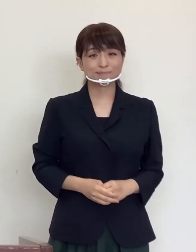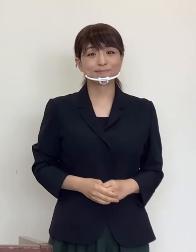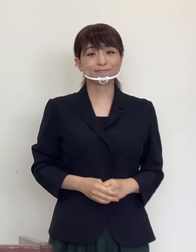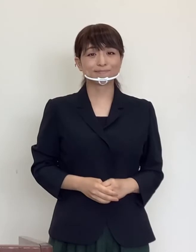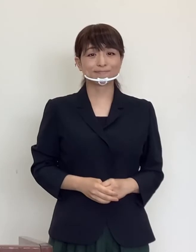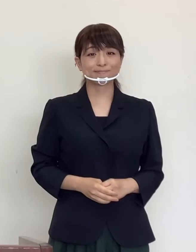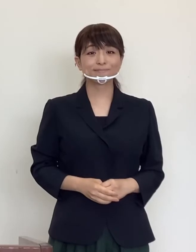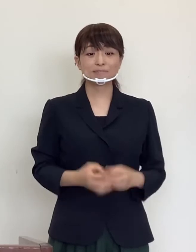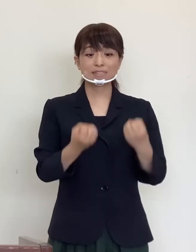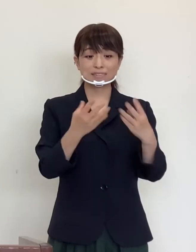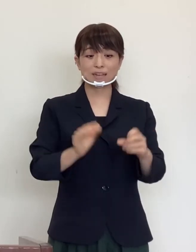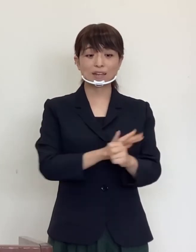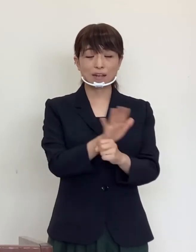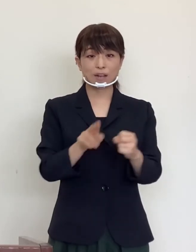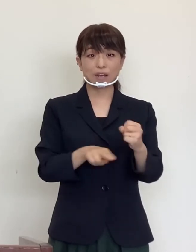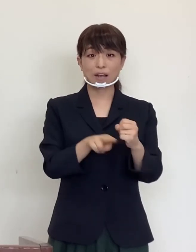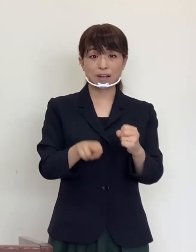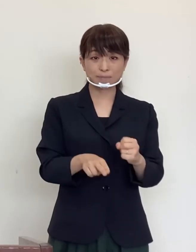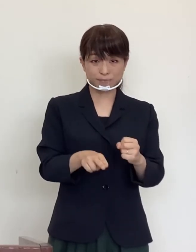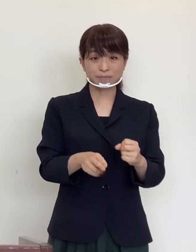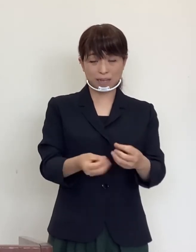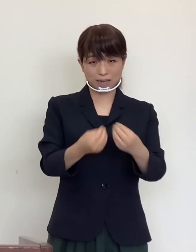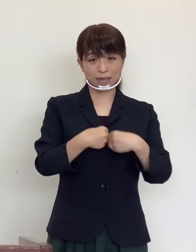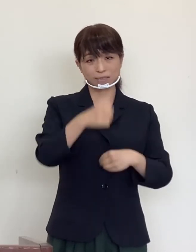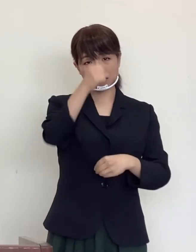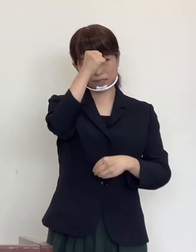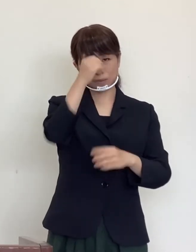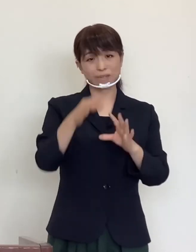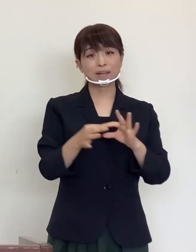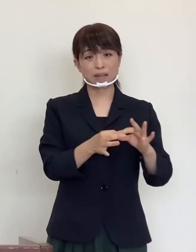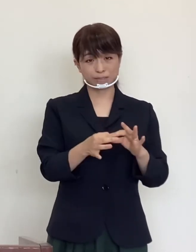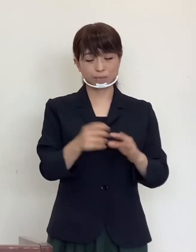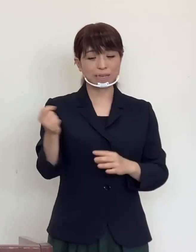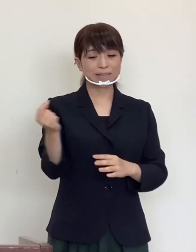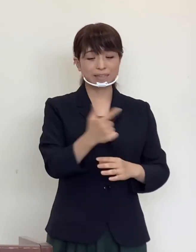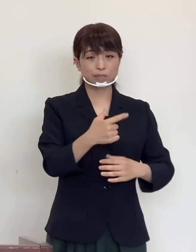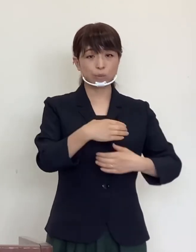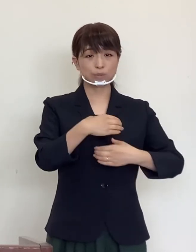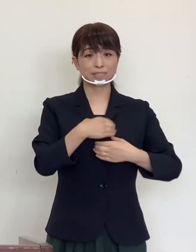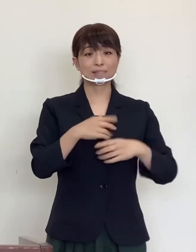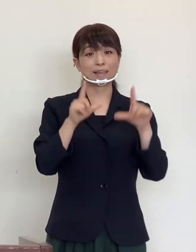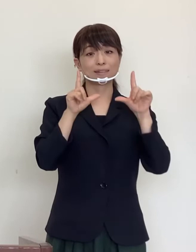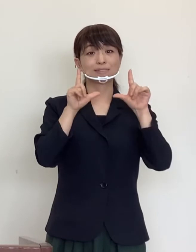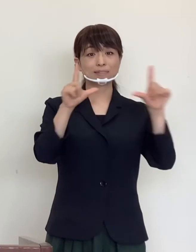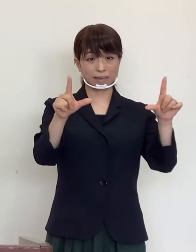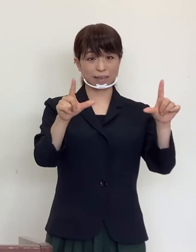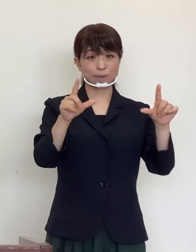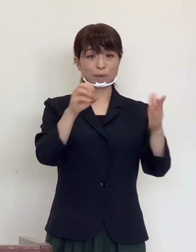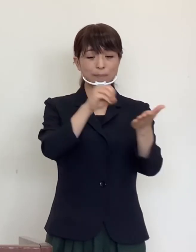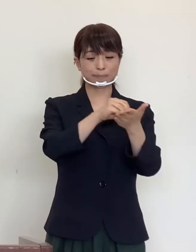The state of emergency for COVID-19 was lifted,